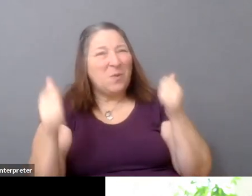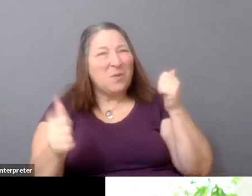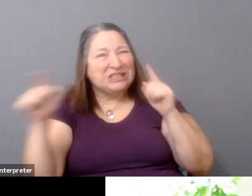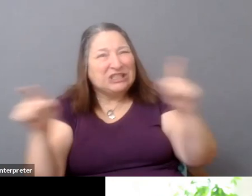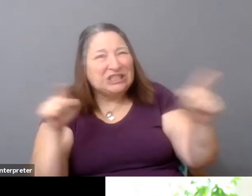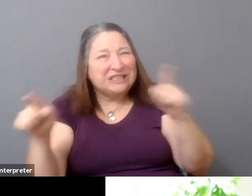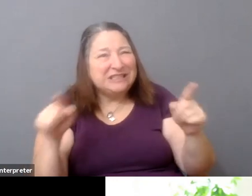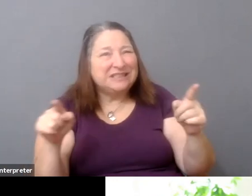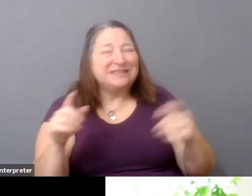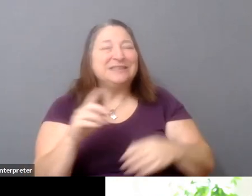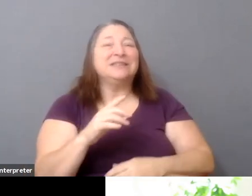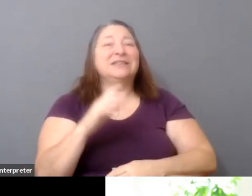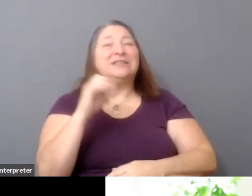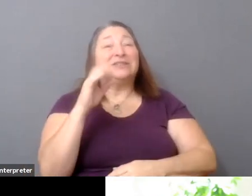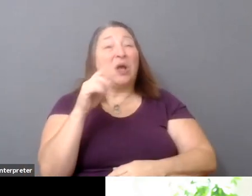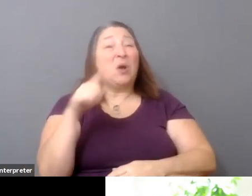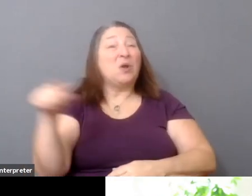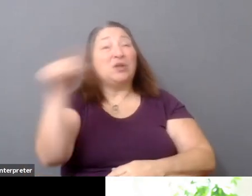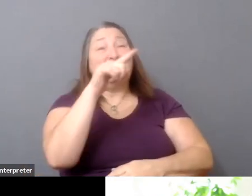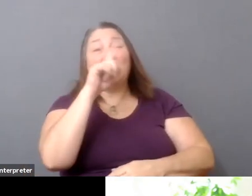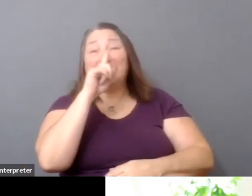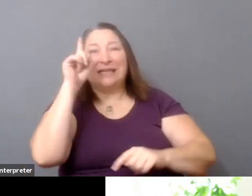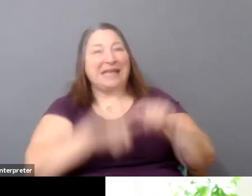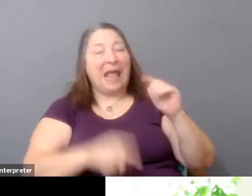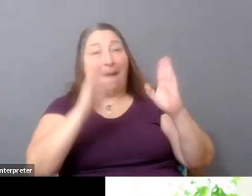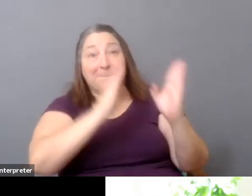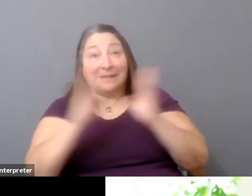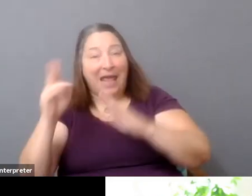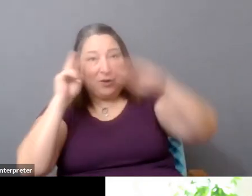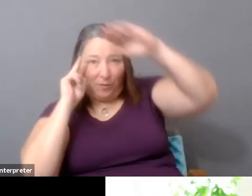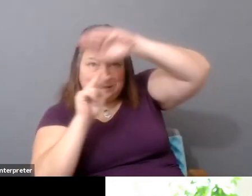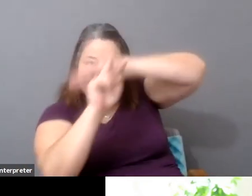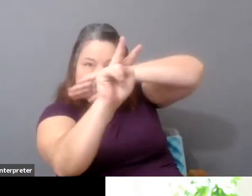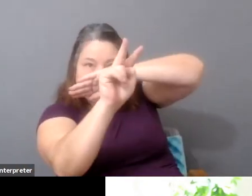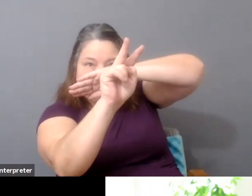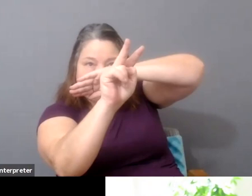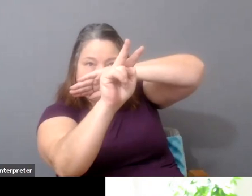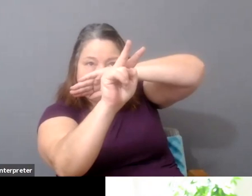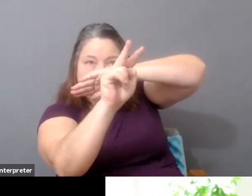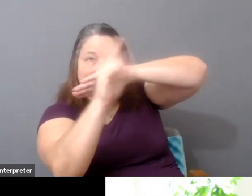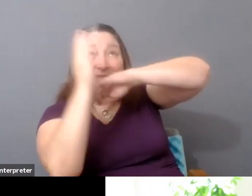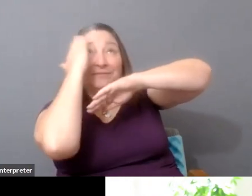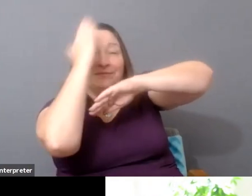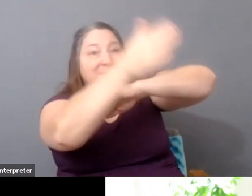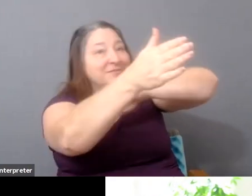plan out or predict a clear path to where you want to go because there just isn't one.